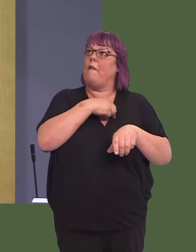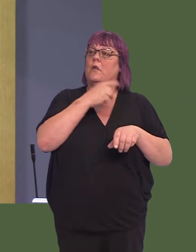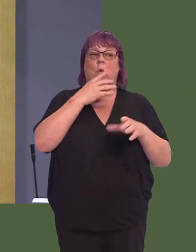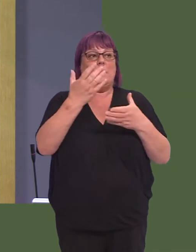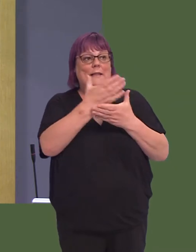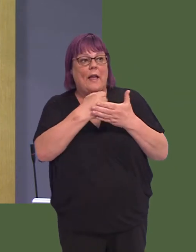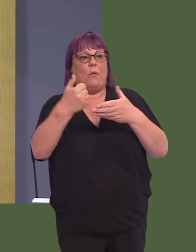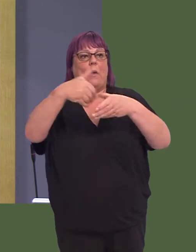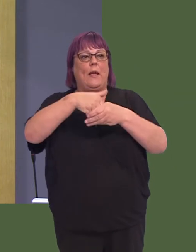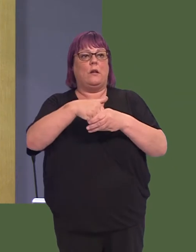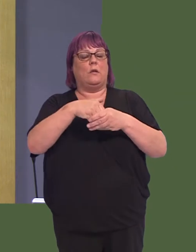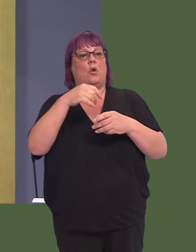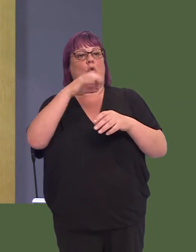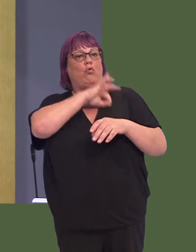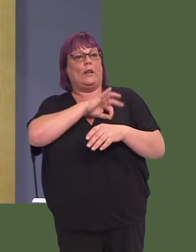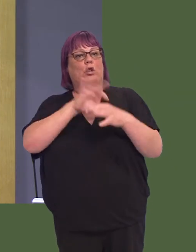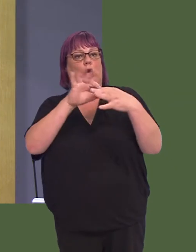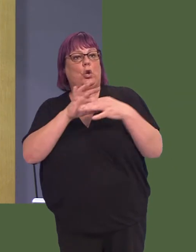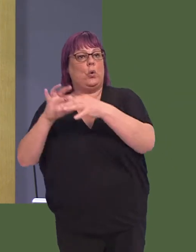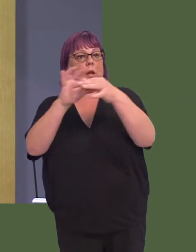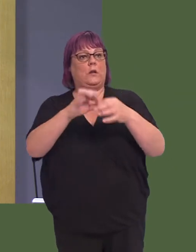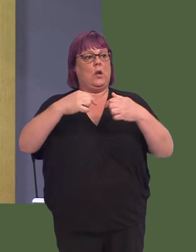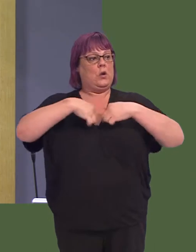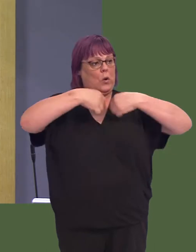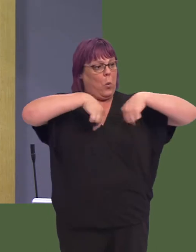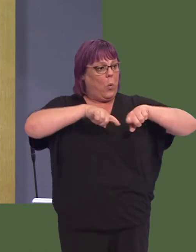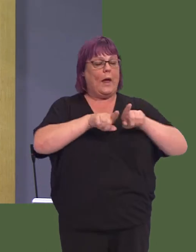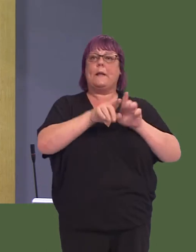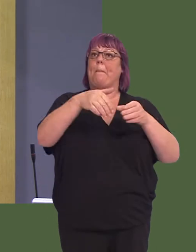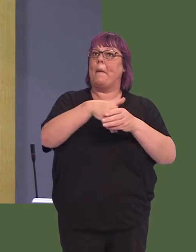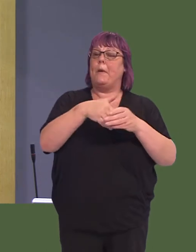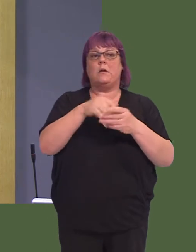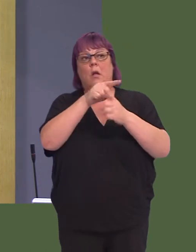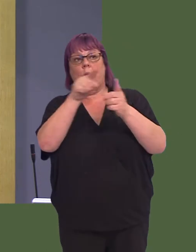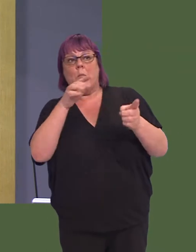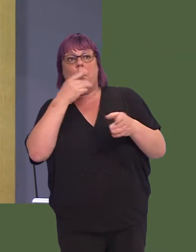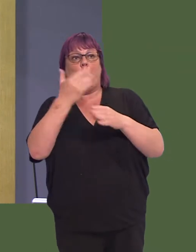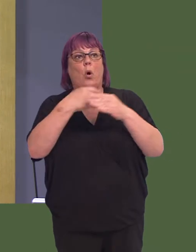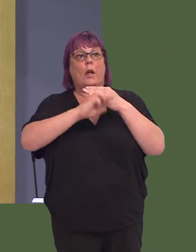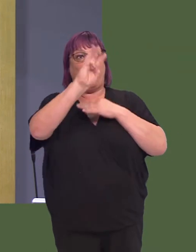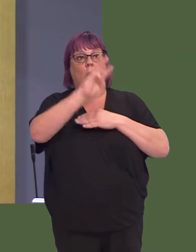with credit unions, in order to ensure that we as Members, and those working here in Wales,